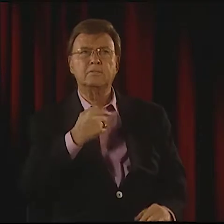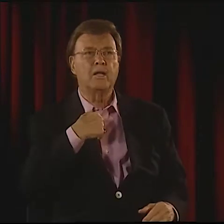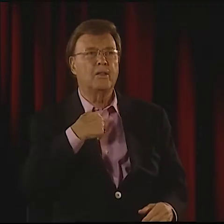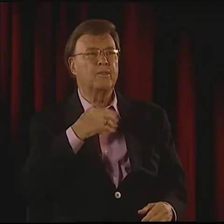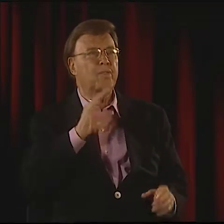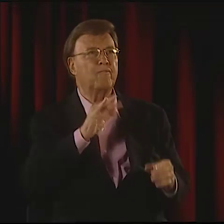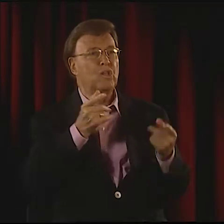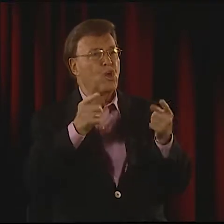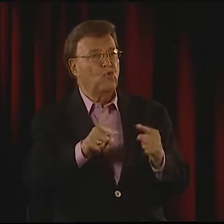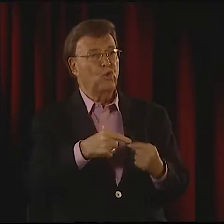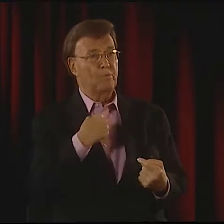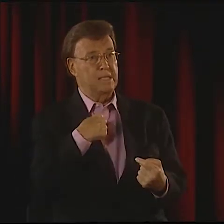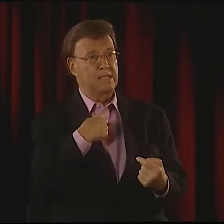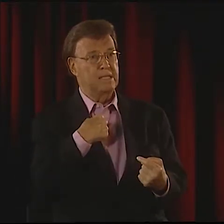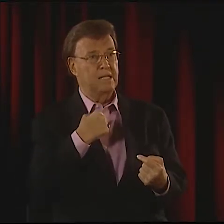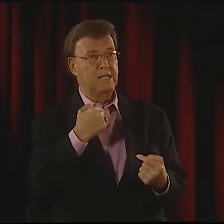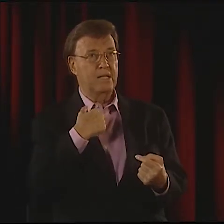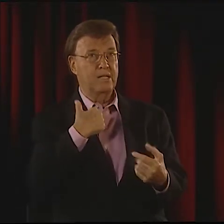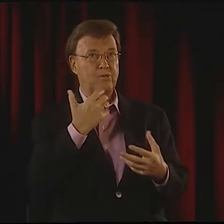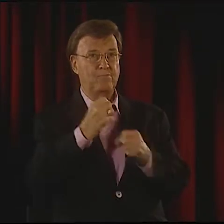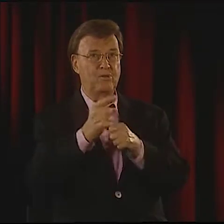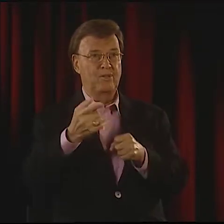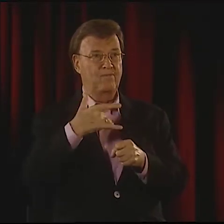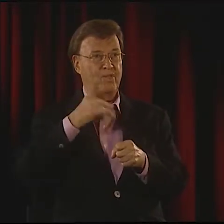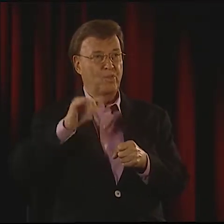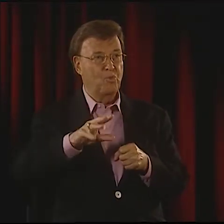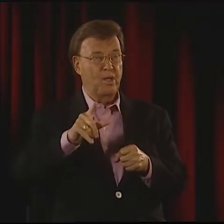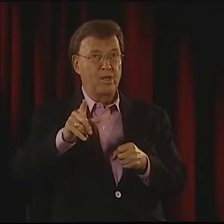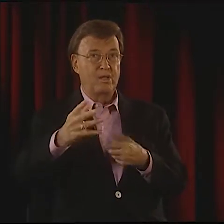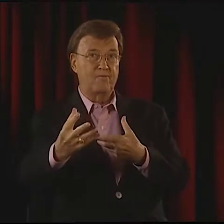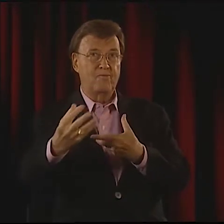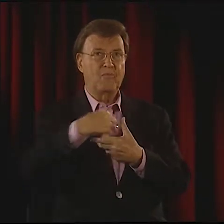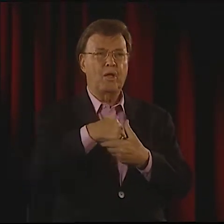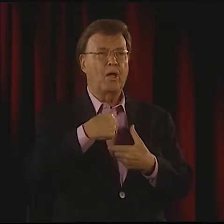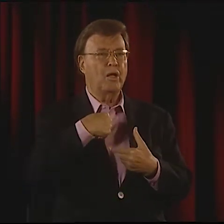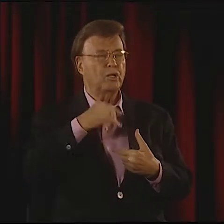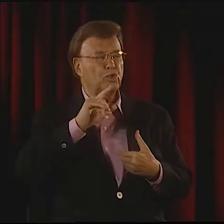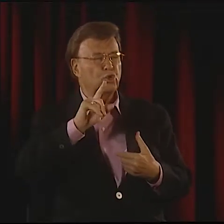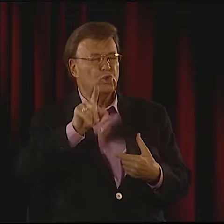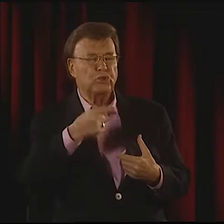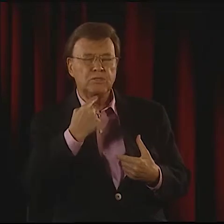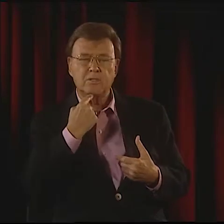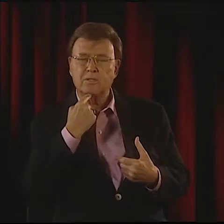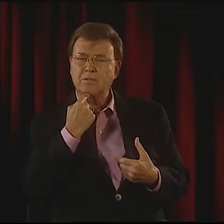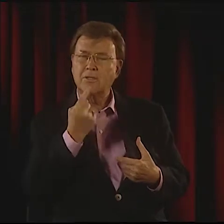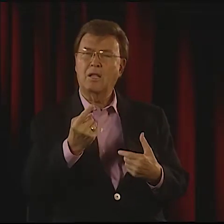THEY WERE IN THE PICTURE. THEY SAID IT FELT LIKE IT HAPPENED TO THEM.